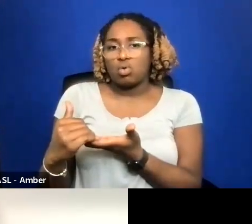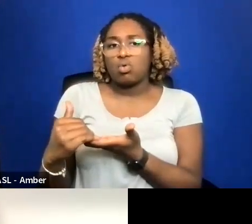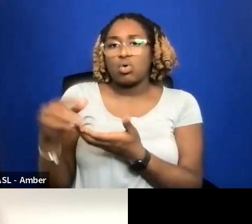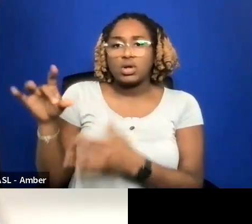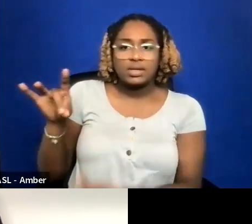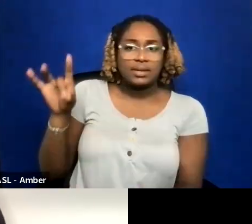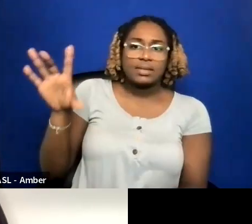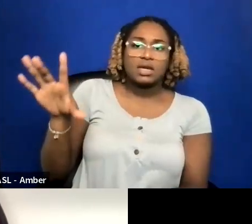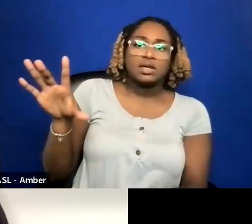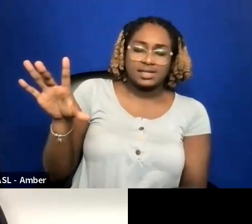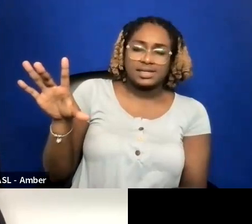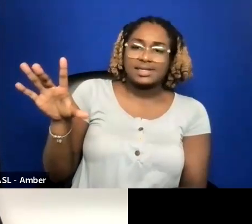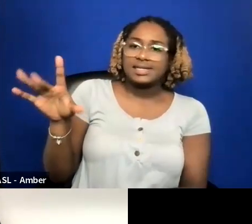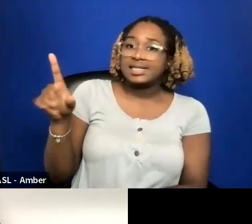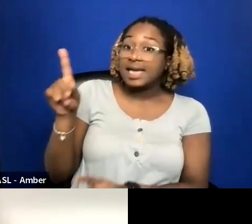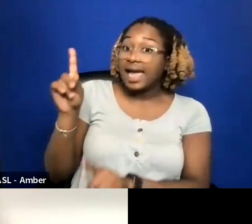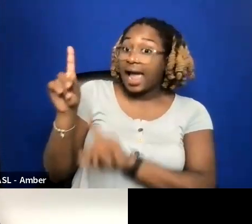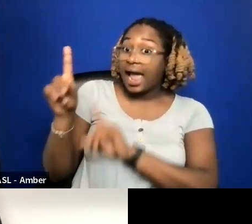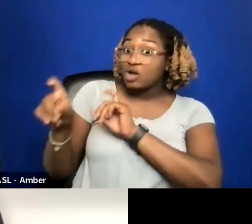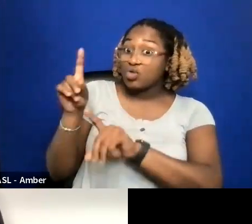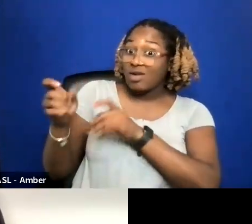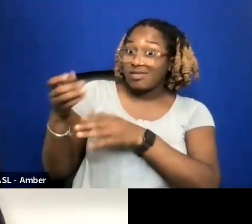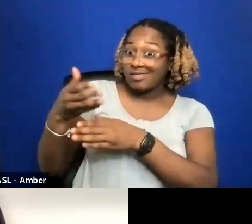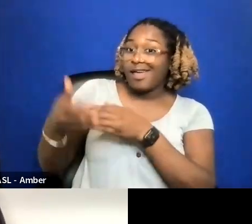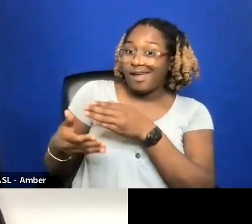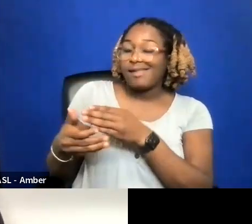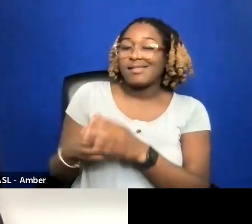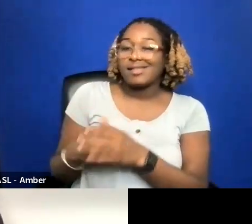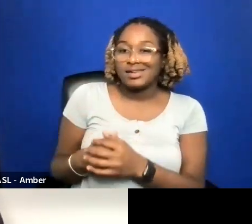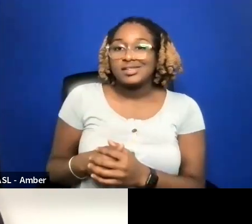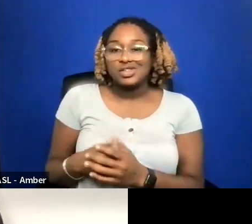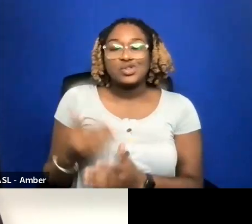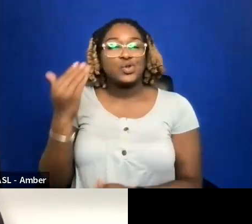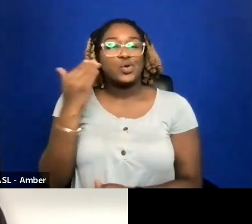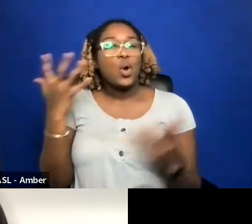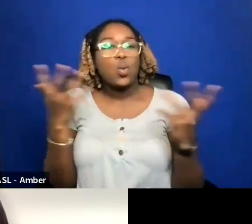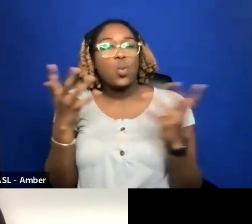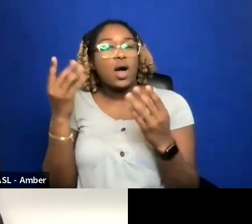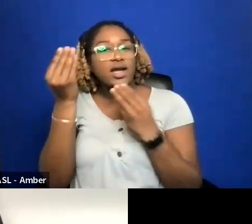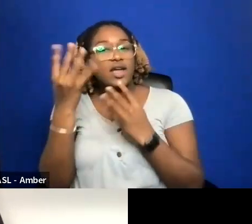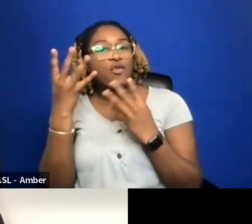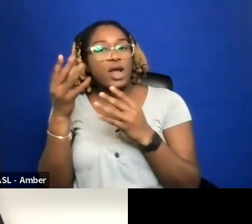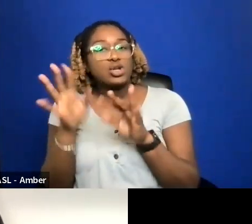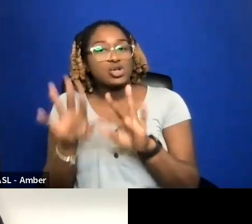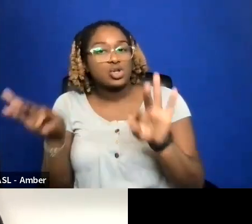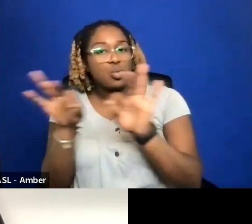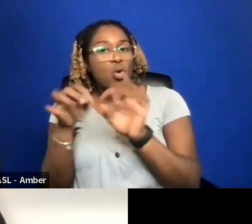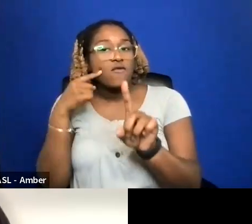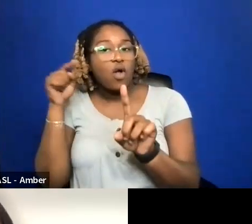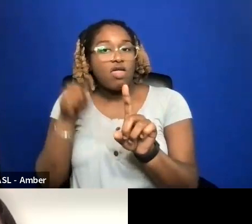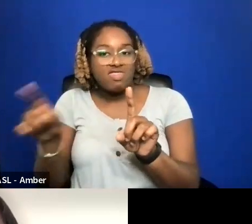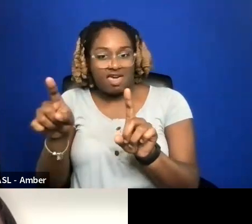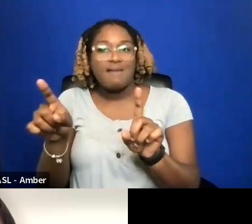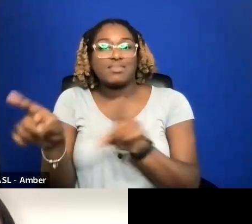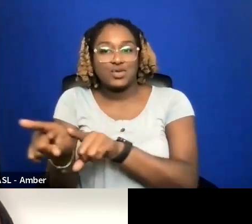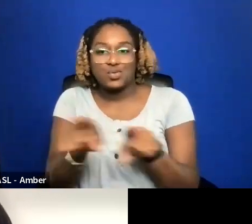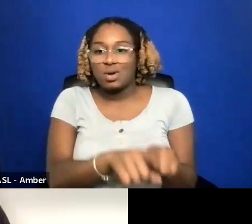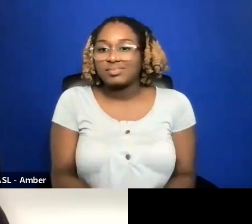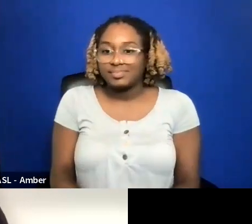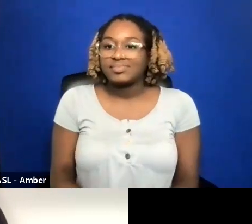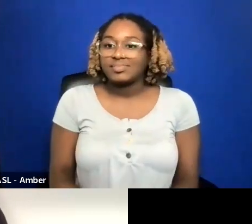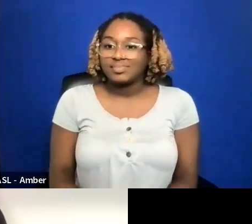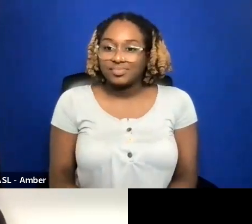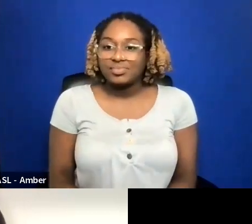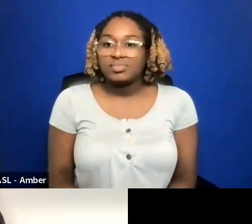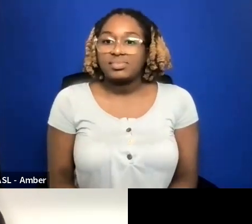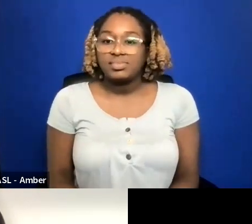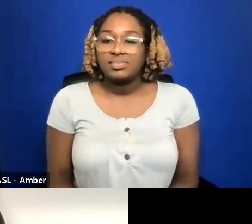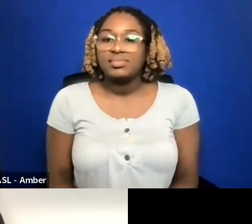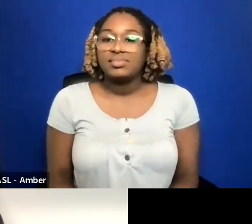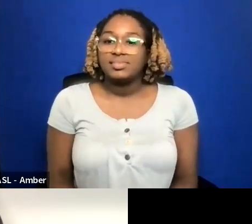BECAUSE THEN YOU'LL GET TO KNOW WHAT INFORMATION IS IMPORTANT TO THEM AS WELL.